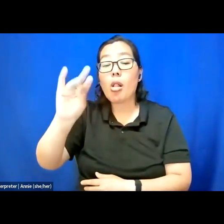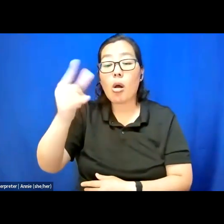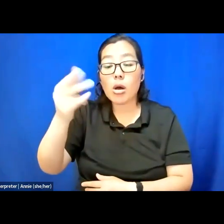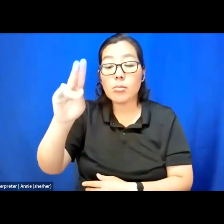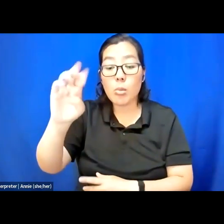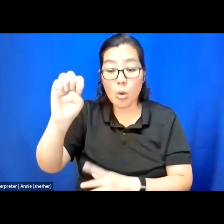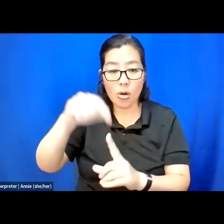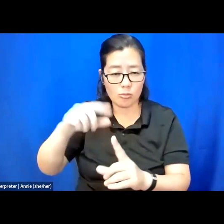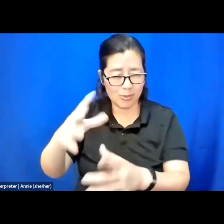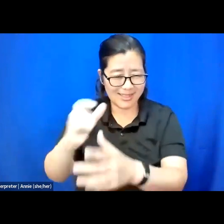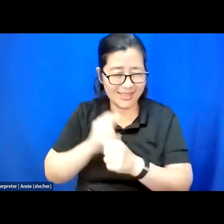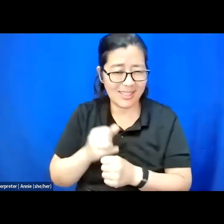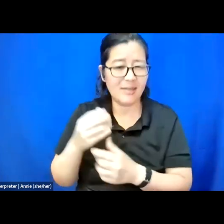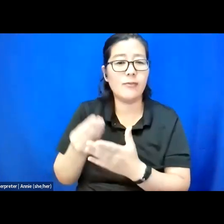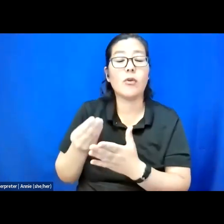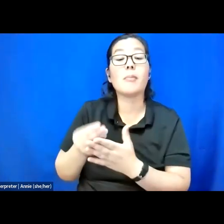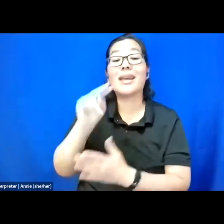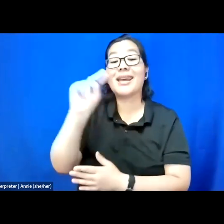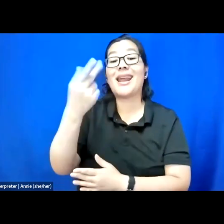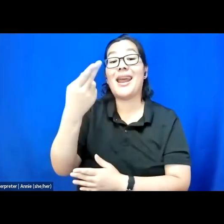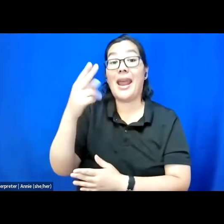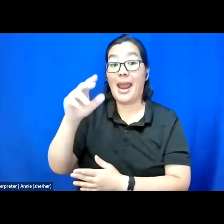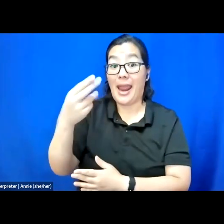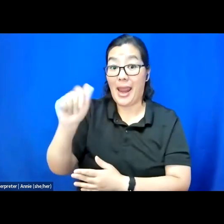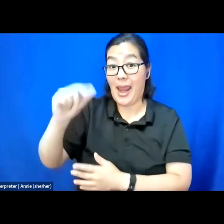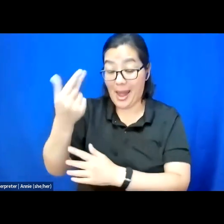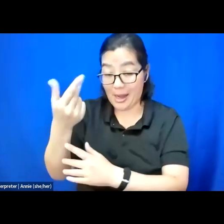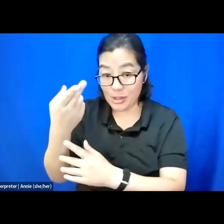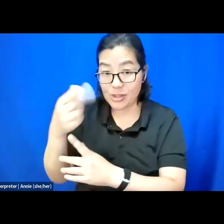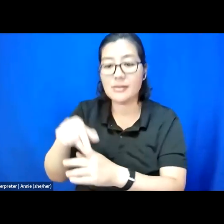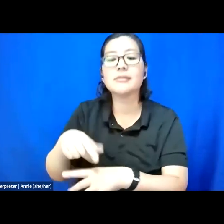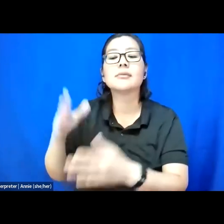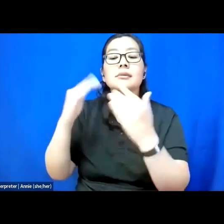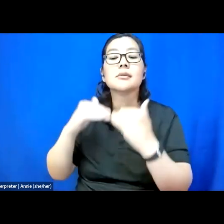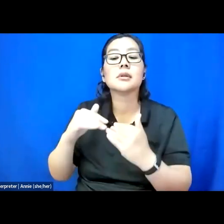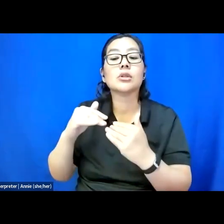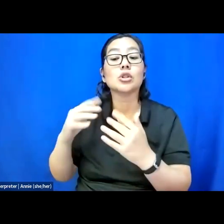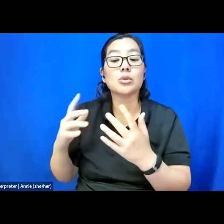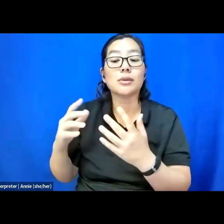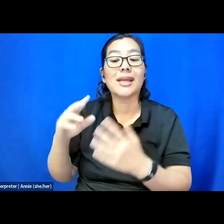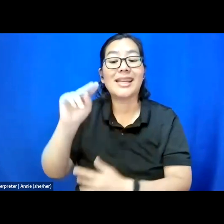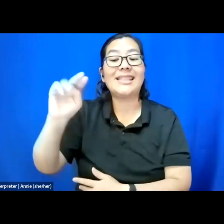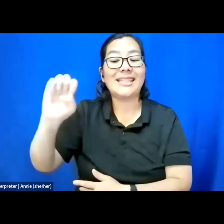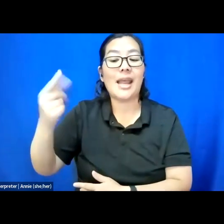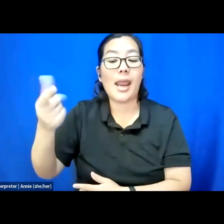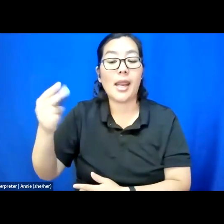for the Humanities, to convene a group of scholars at SFSU for lively, intense,